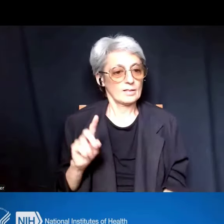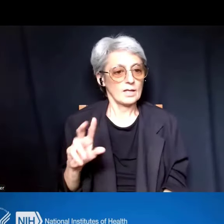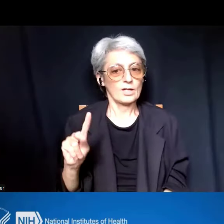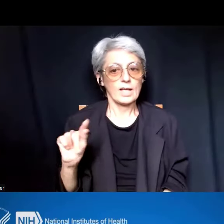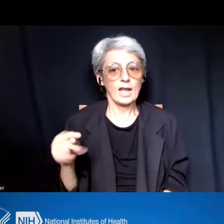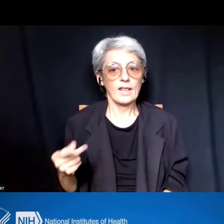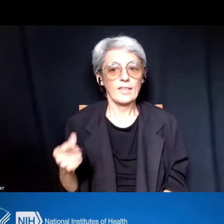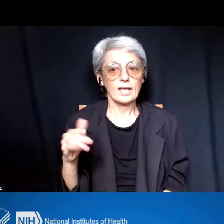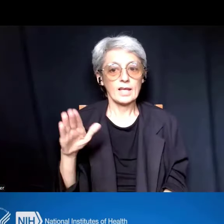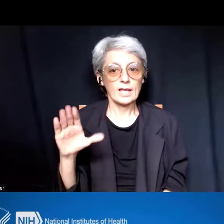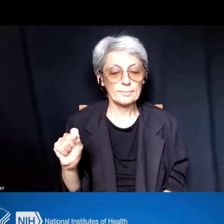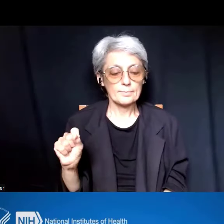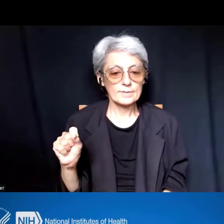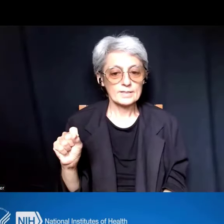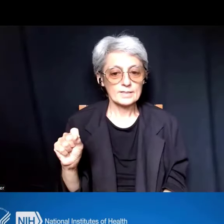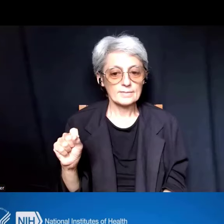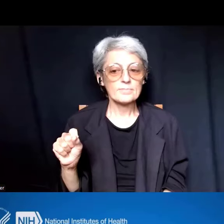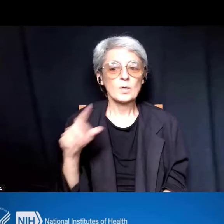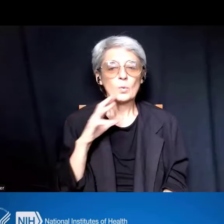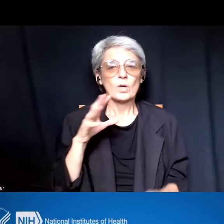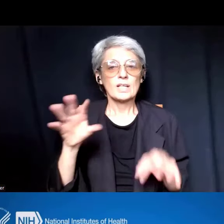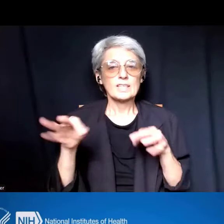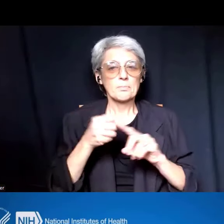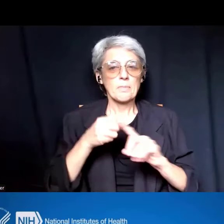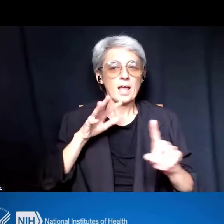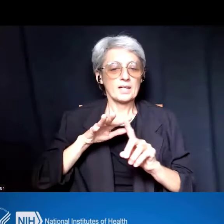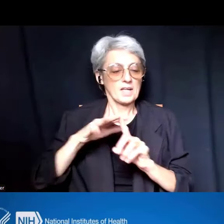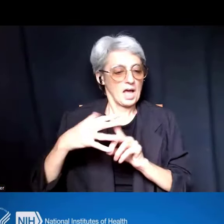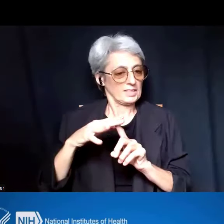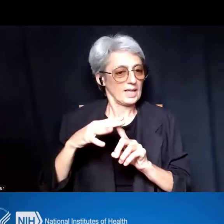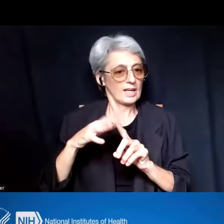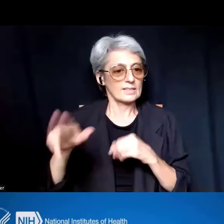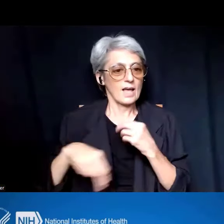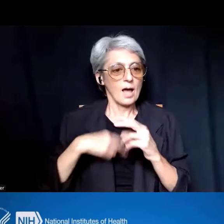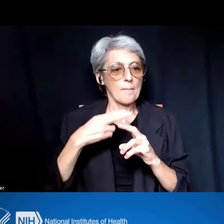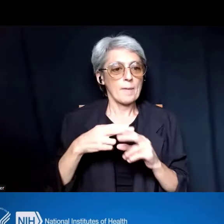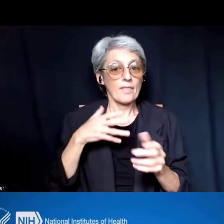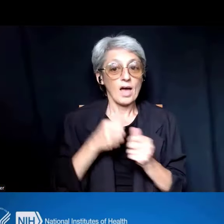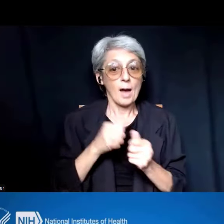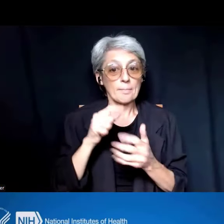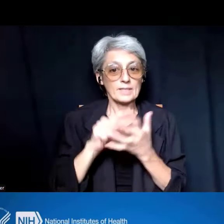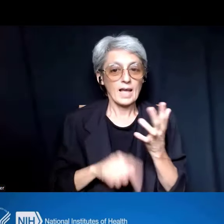to put into context the targeted updates that I've kind of mentioned to you before.